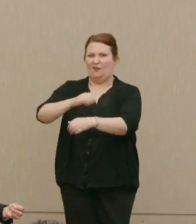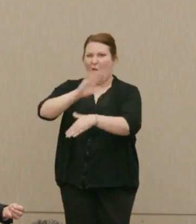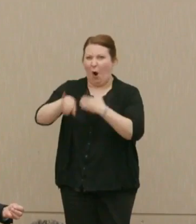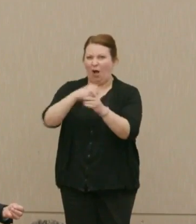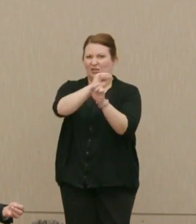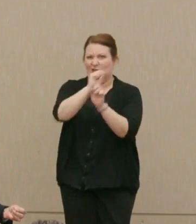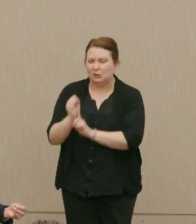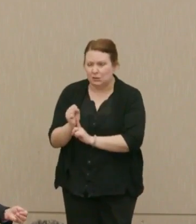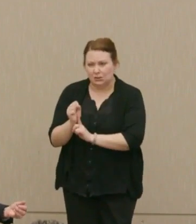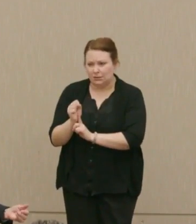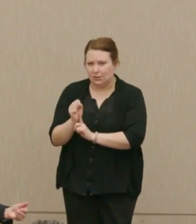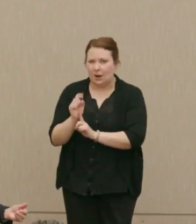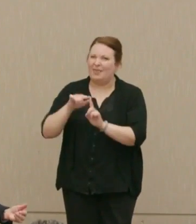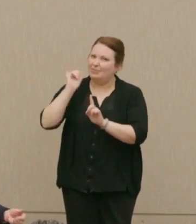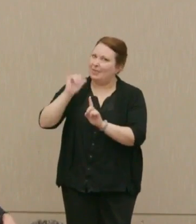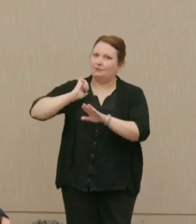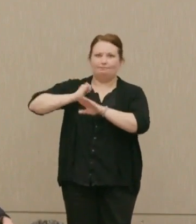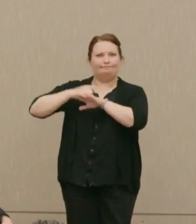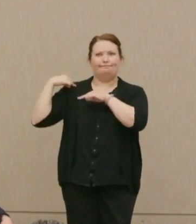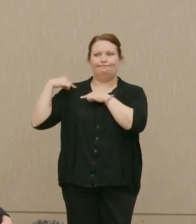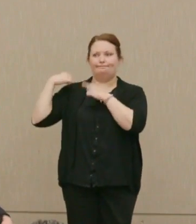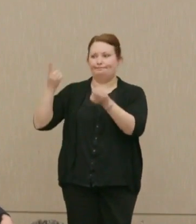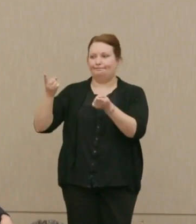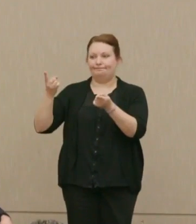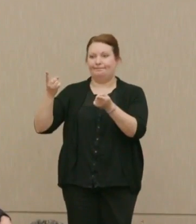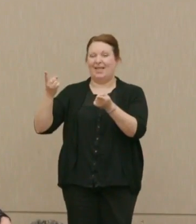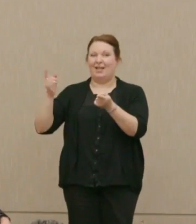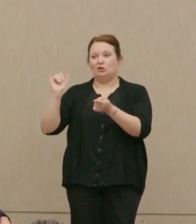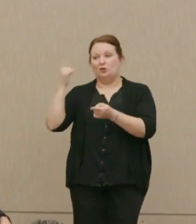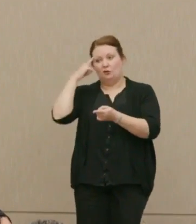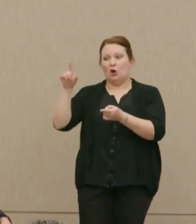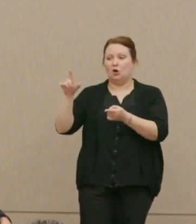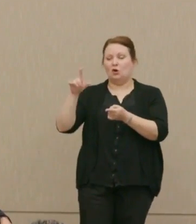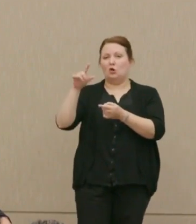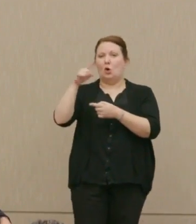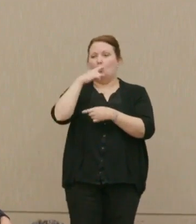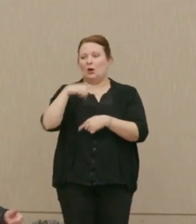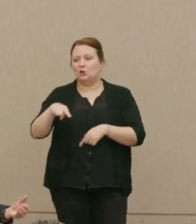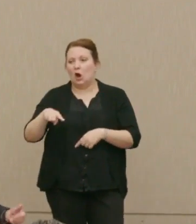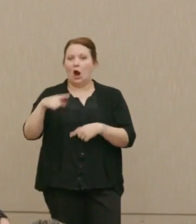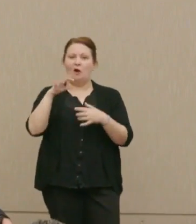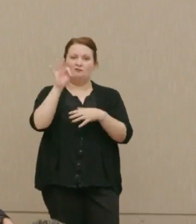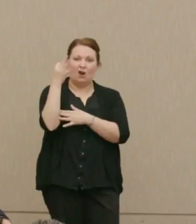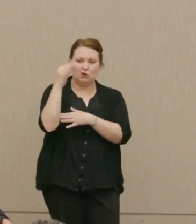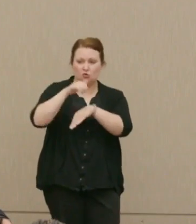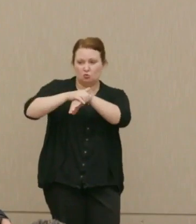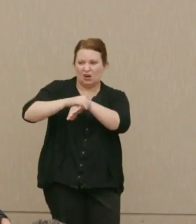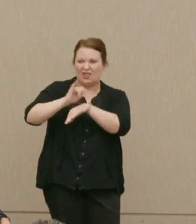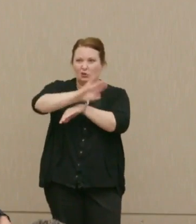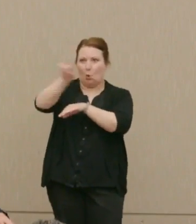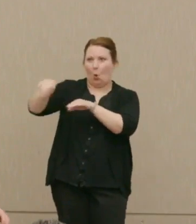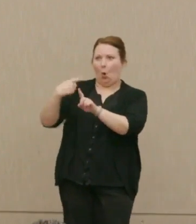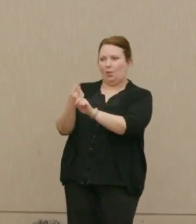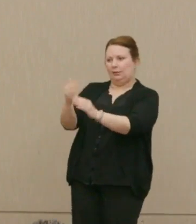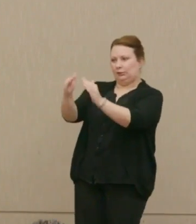It always has been, and it is for the Russian, for the French, and the British as well.